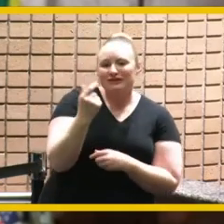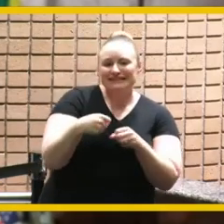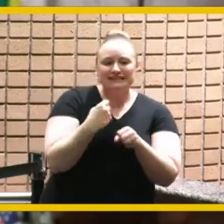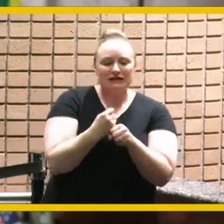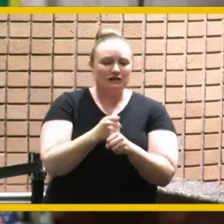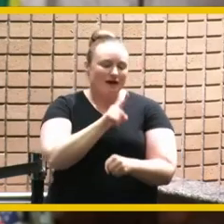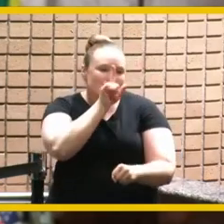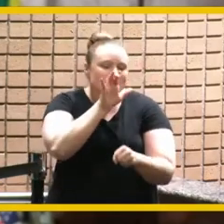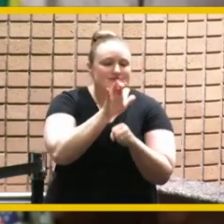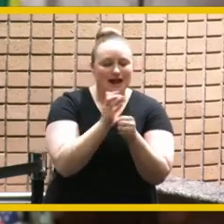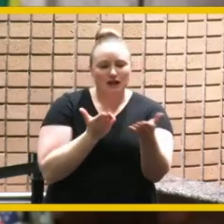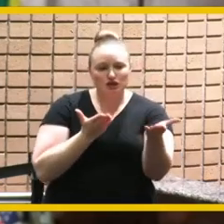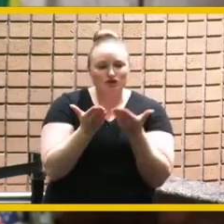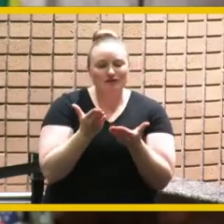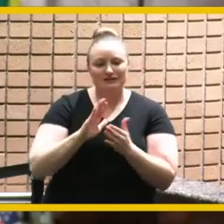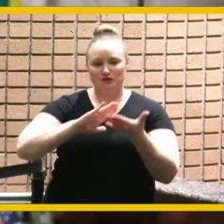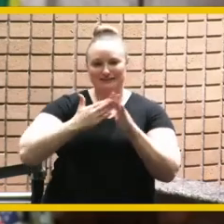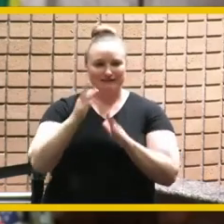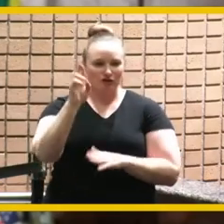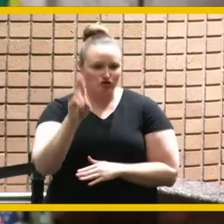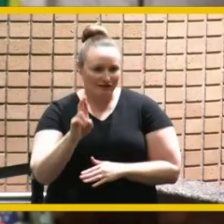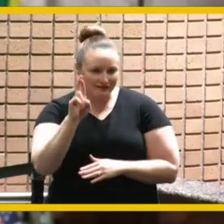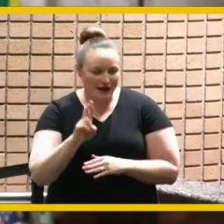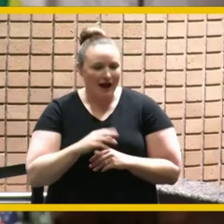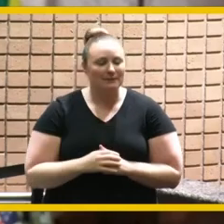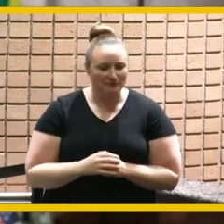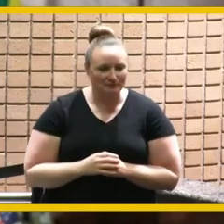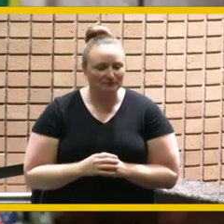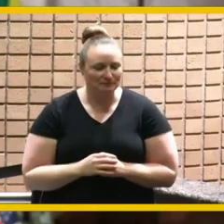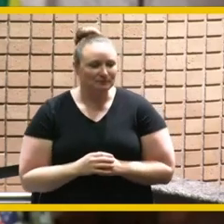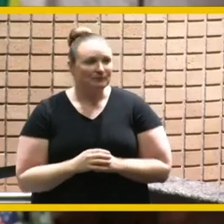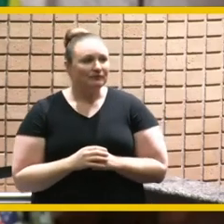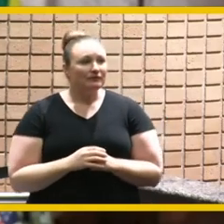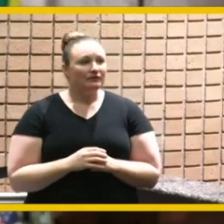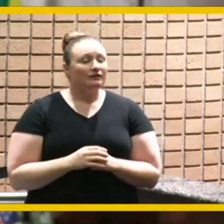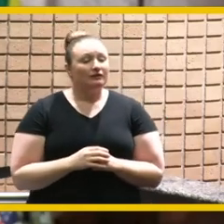including eight as your extraordinary mayor over the years i've been privileged to work